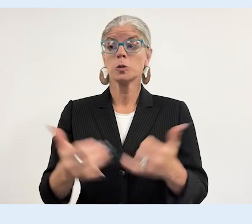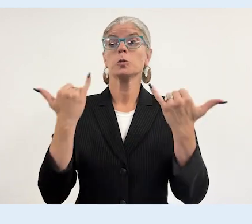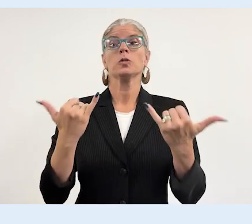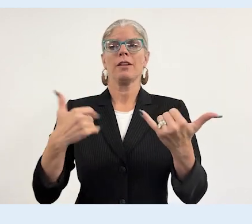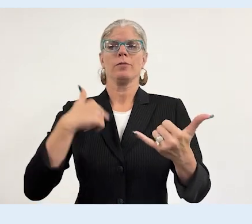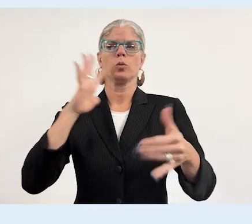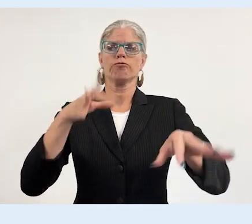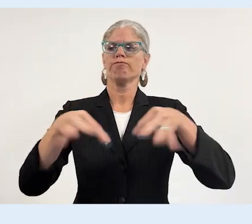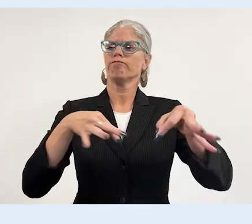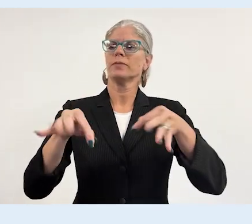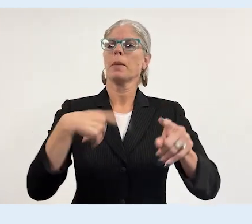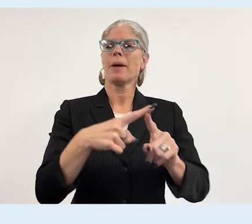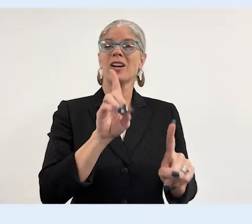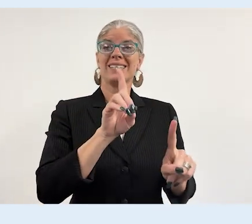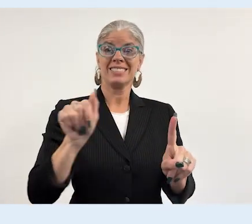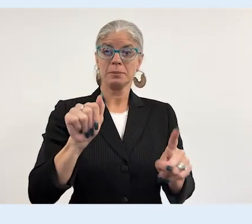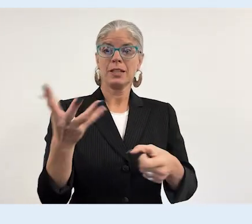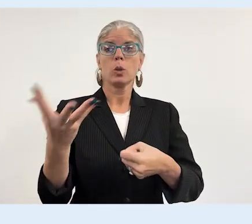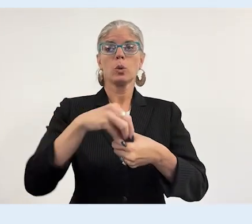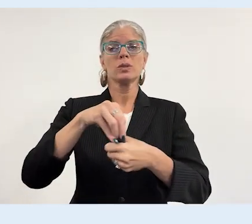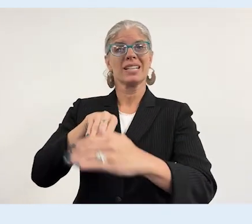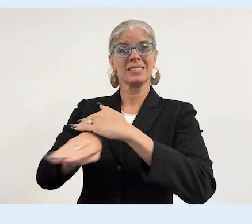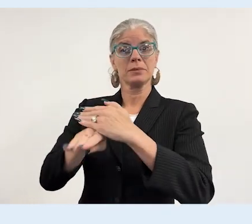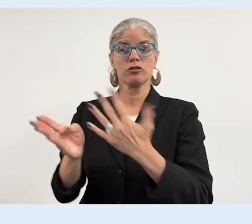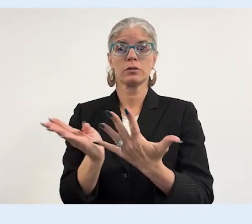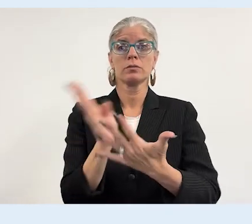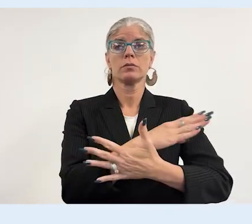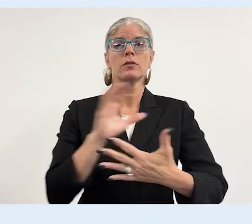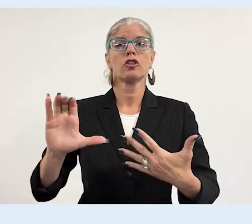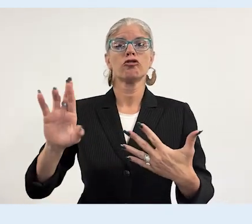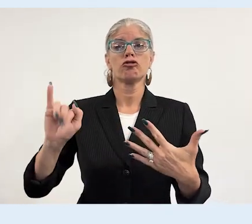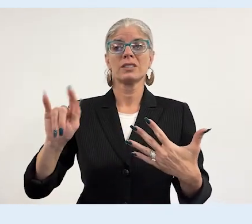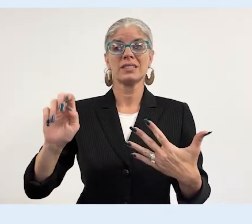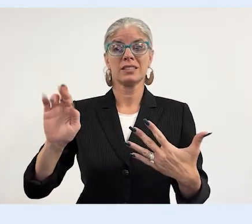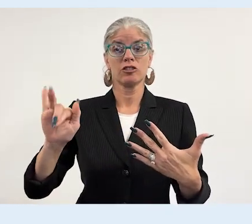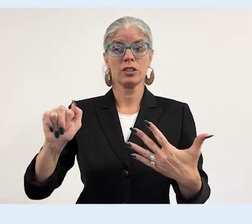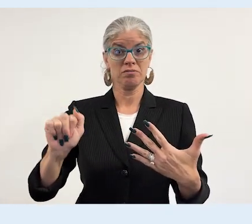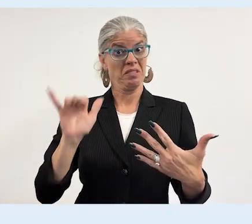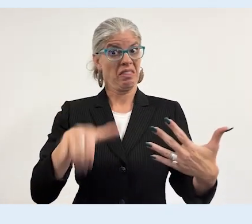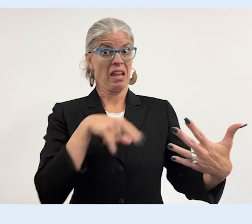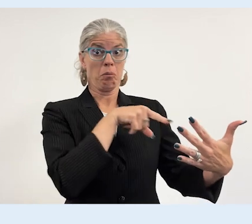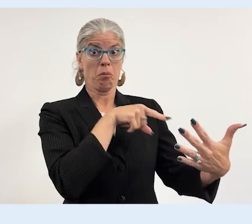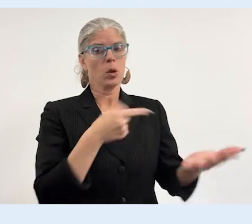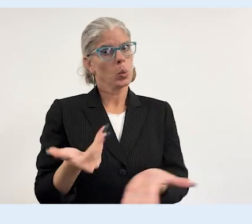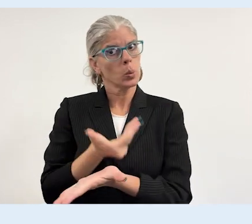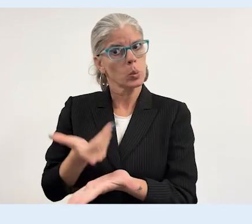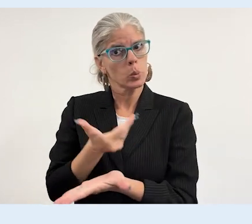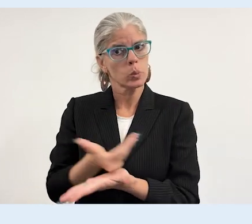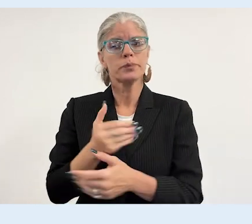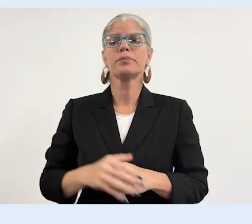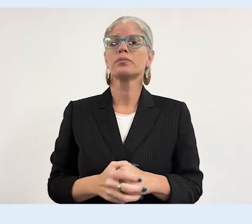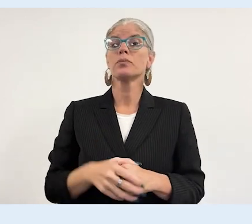and today I'm talking about the Disability Inclusion Accessibility Criteria. This is new.